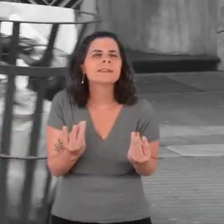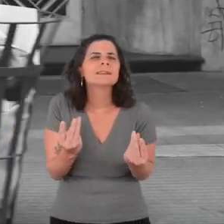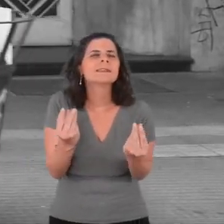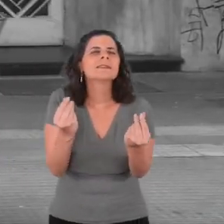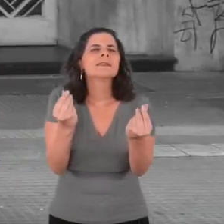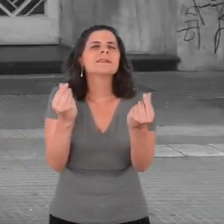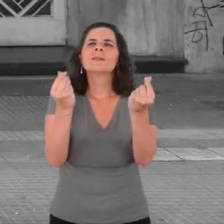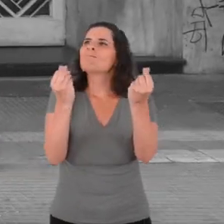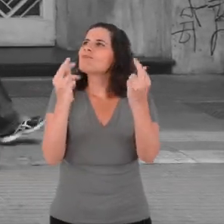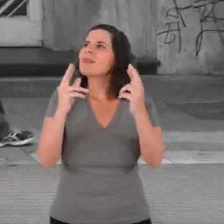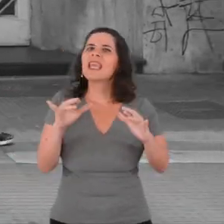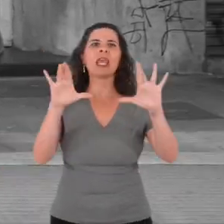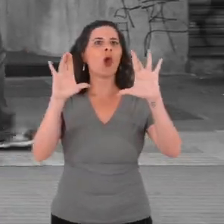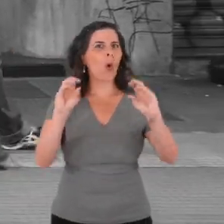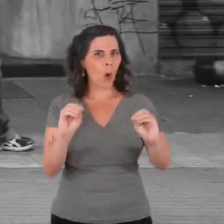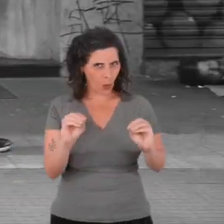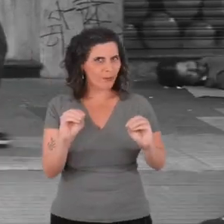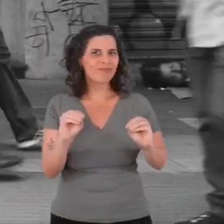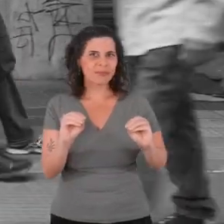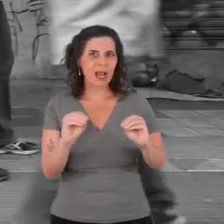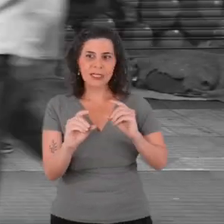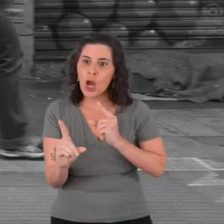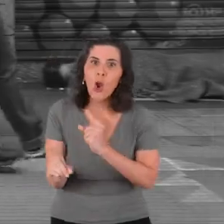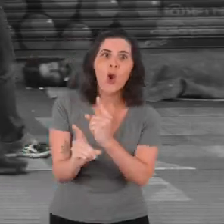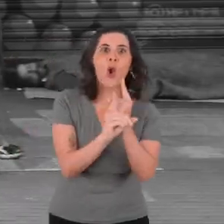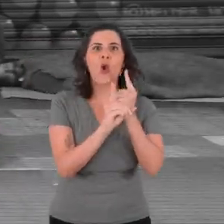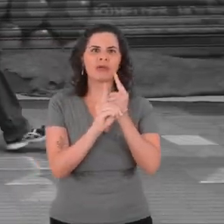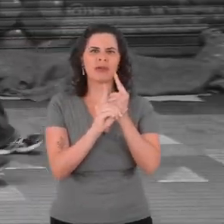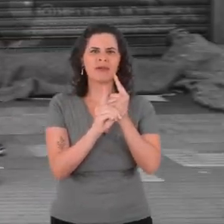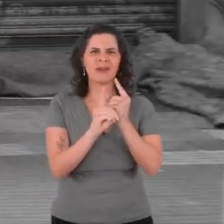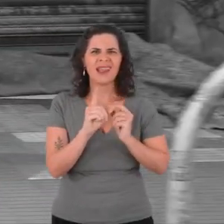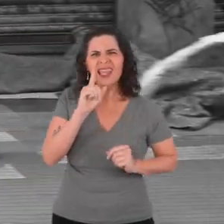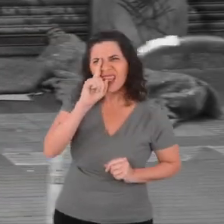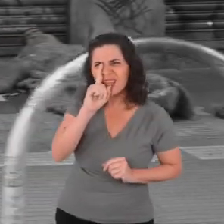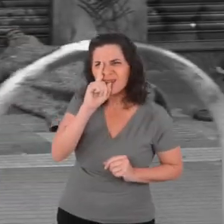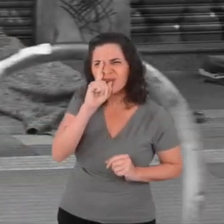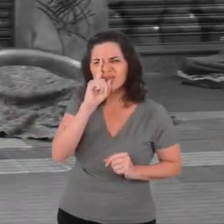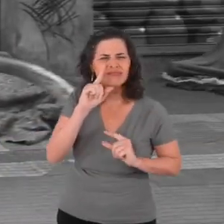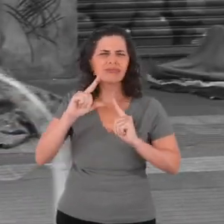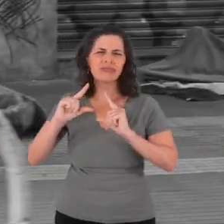much more a meeting place than risk or danger.